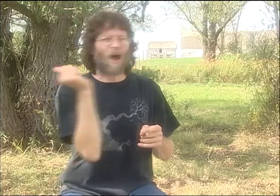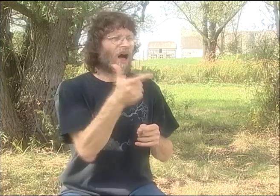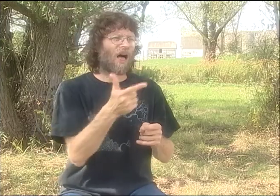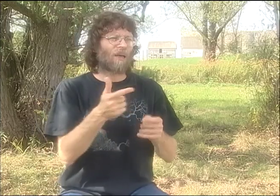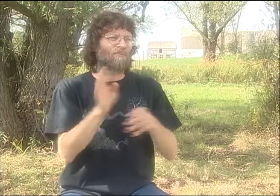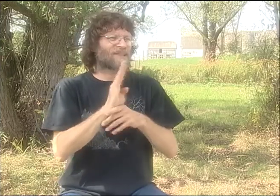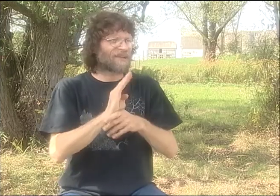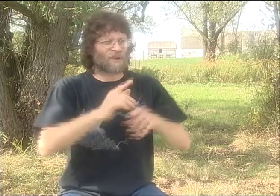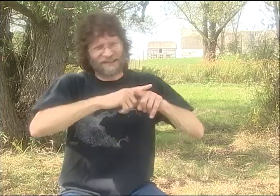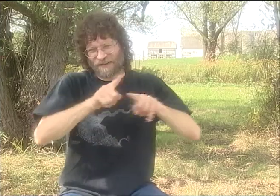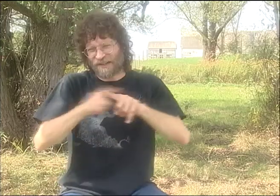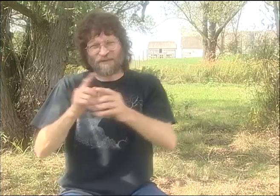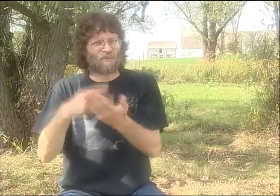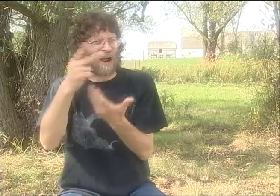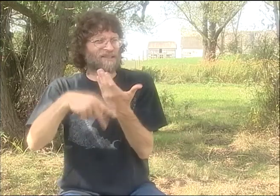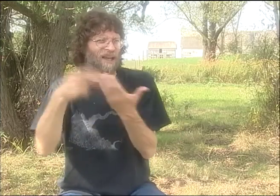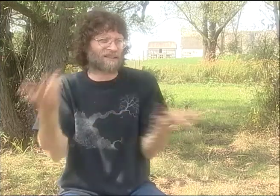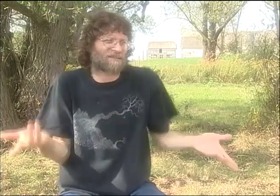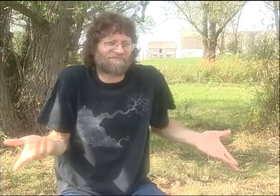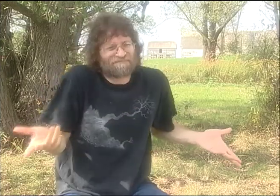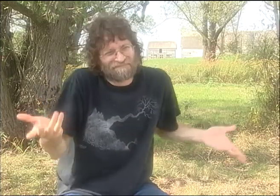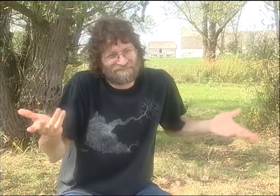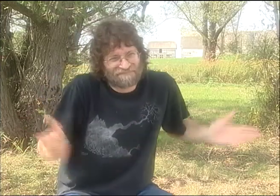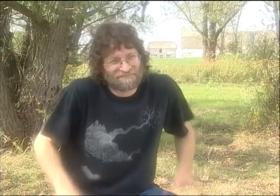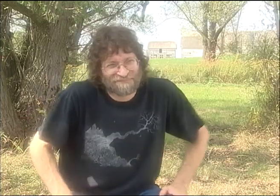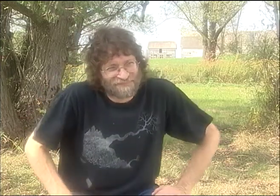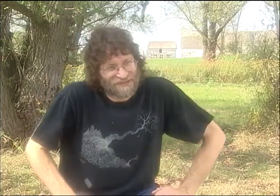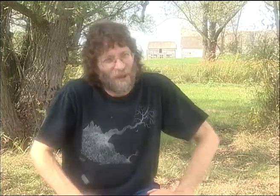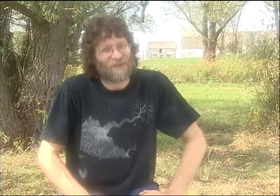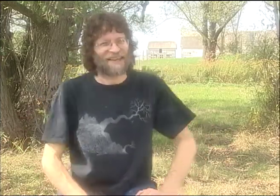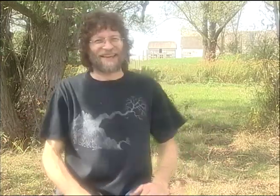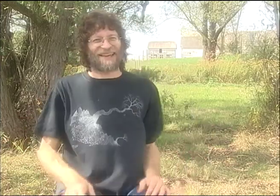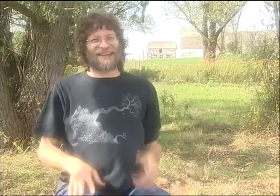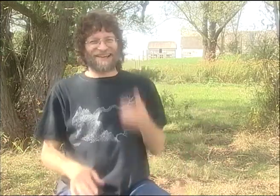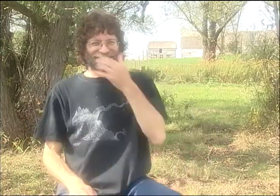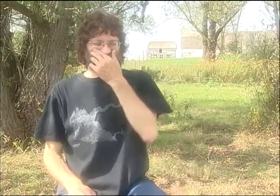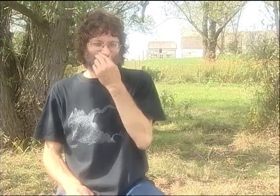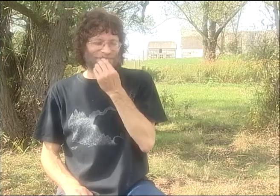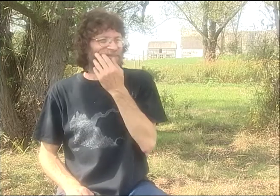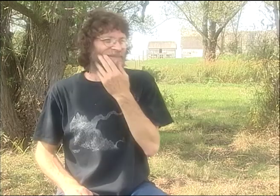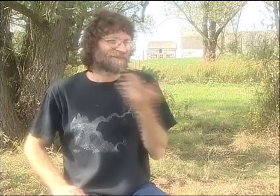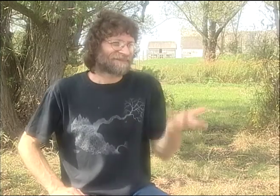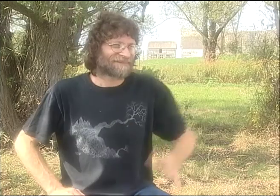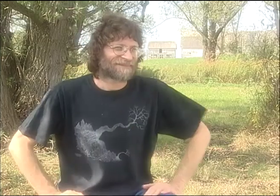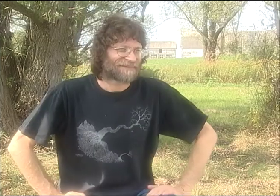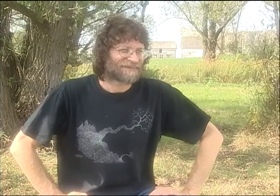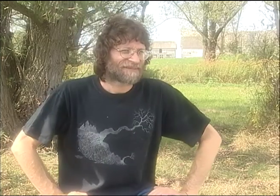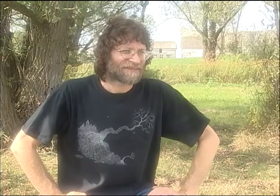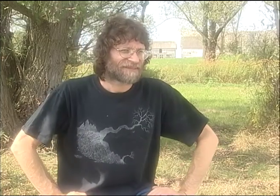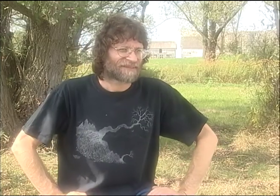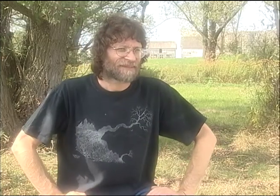JUST A FEW VENUES, BUT WE WERE ALL BUSY. WE HAD OTHER PROJECTS GOING ON INDIVIDUALLY,